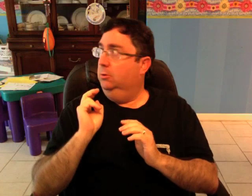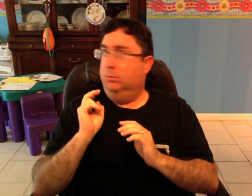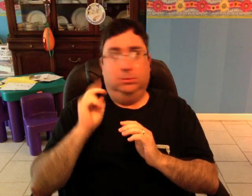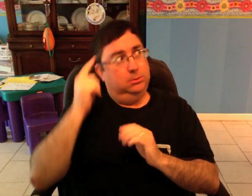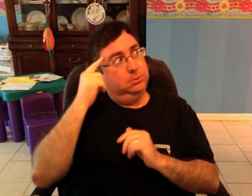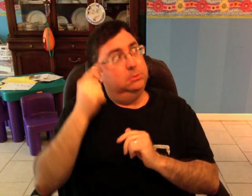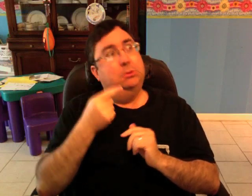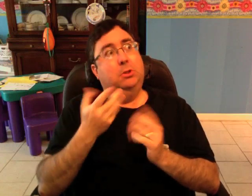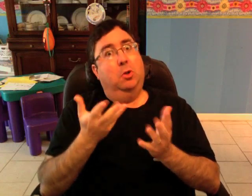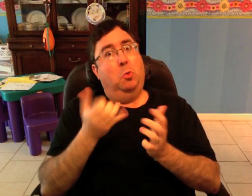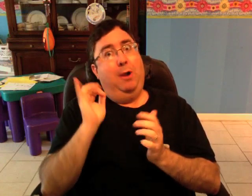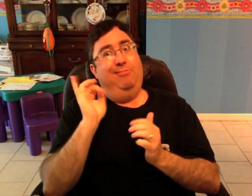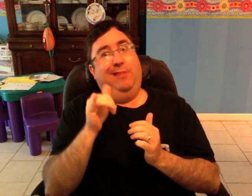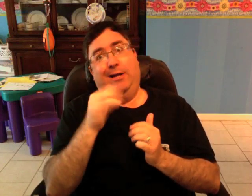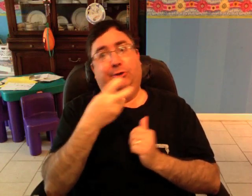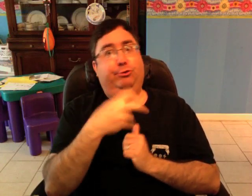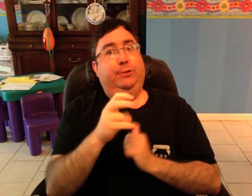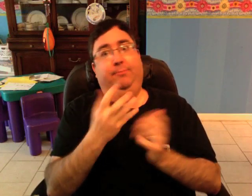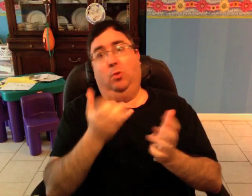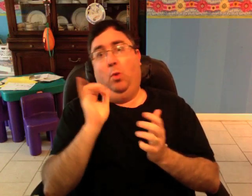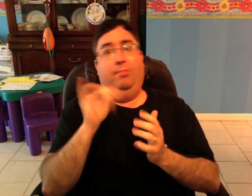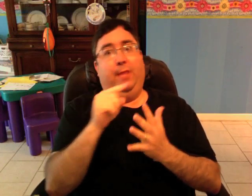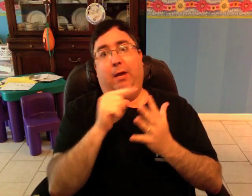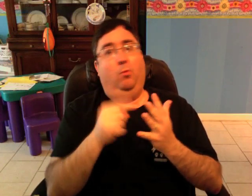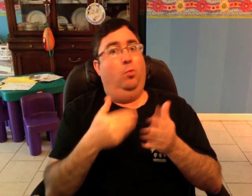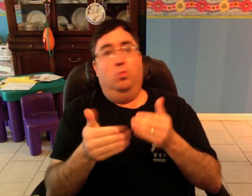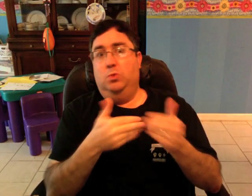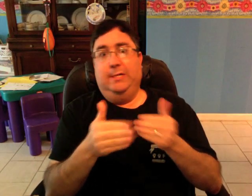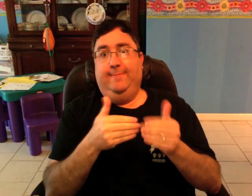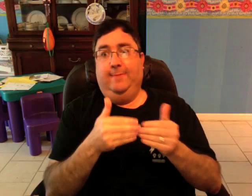So of course the doctors would aim for the trip or whatever,